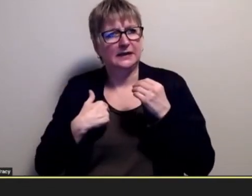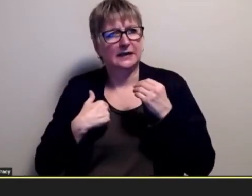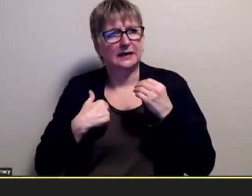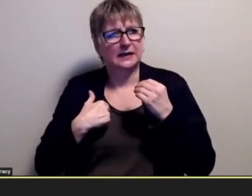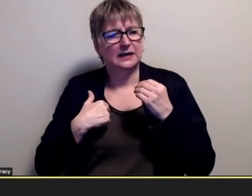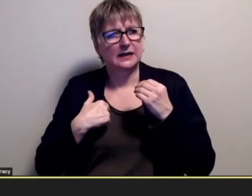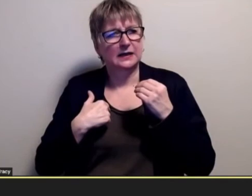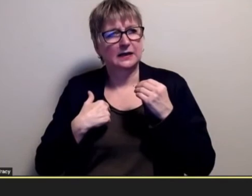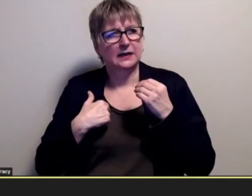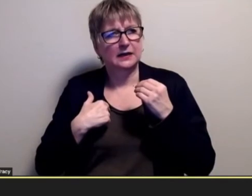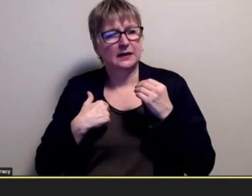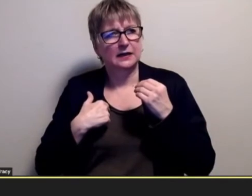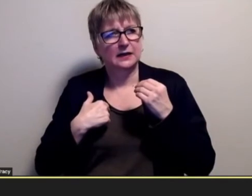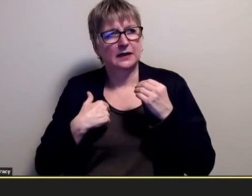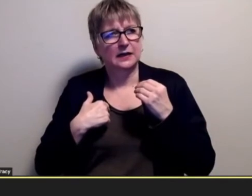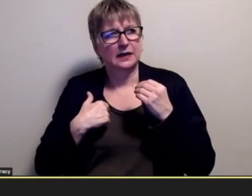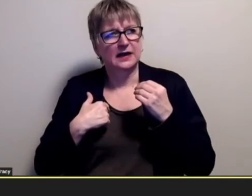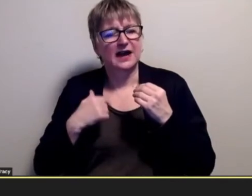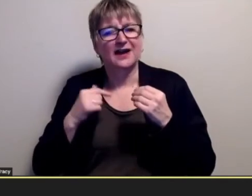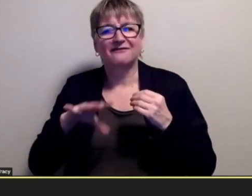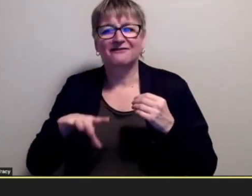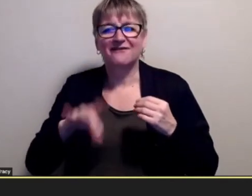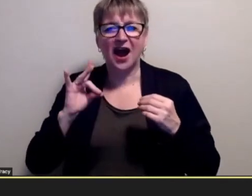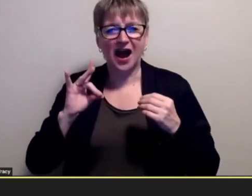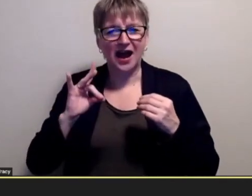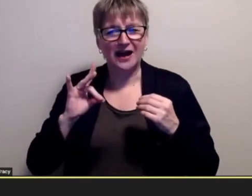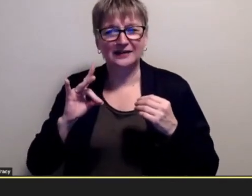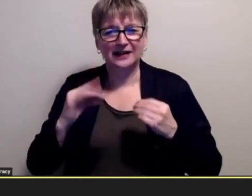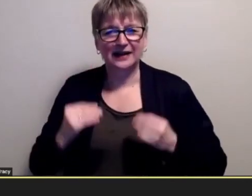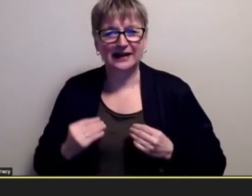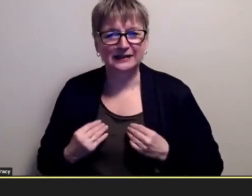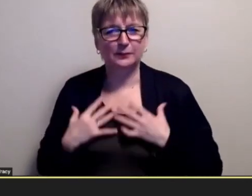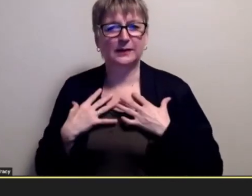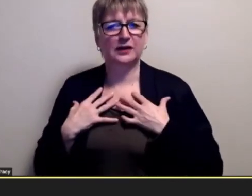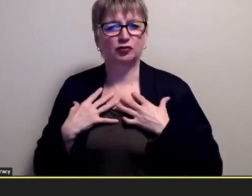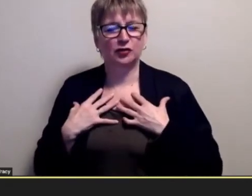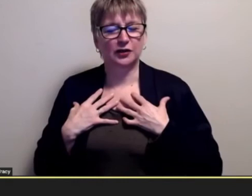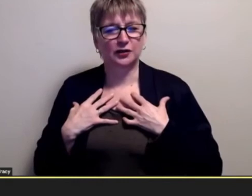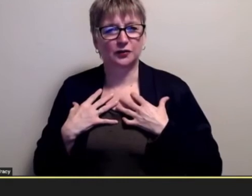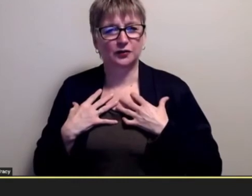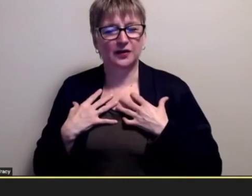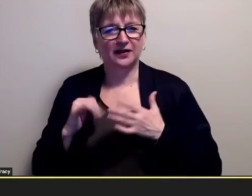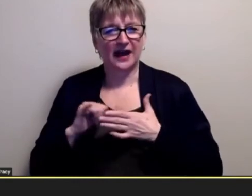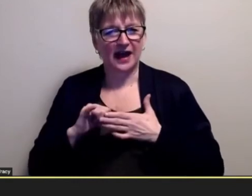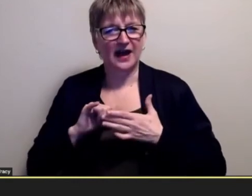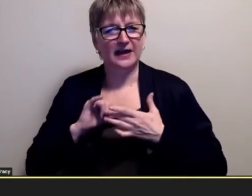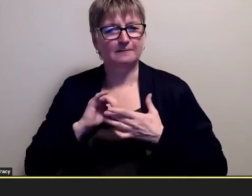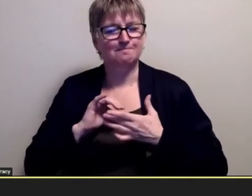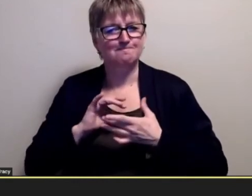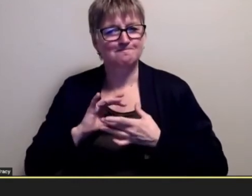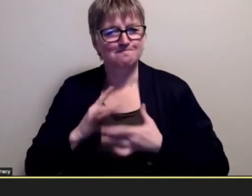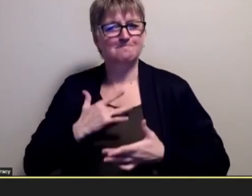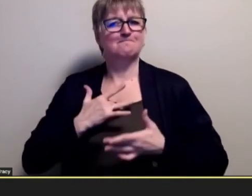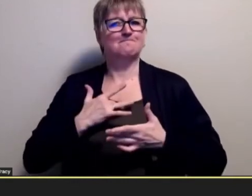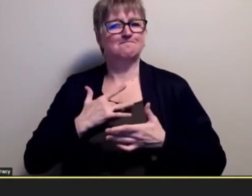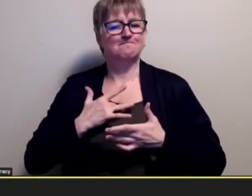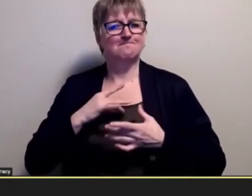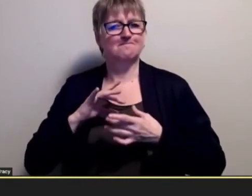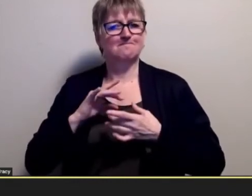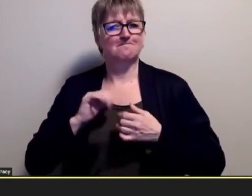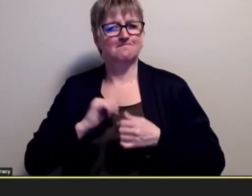for you know find inspiration that like speaks to you and i remember you know uh